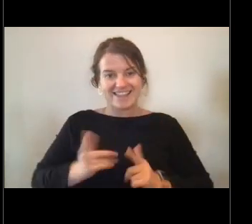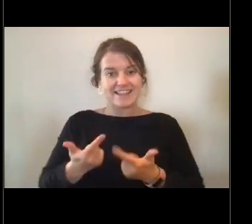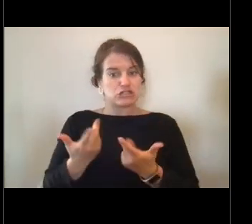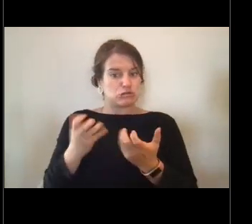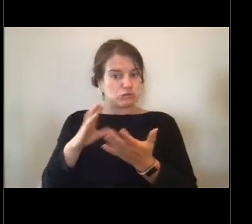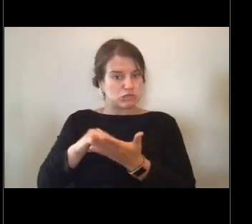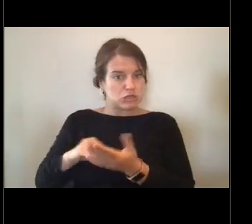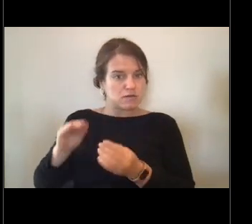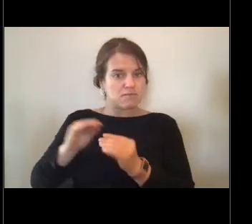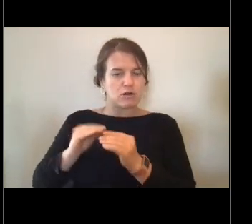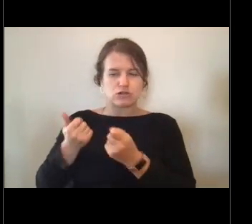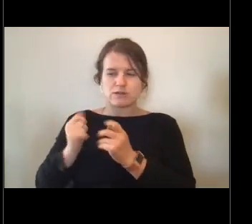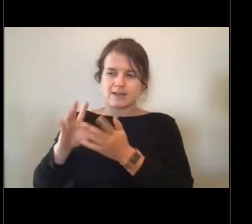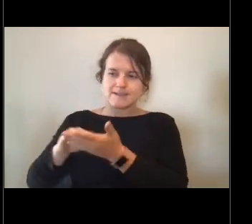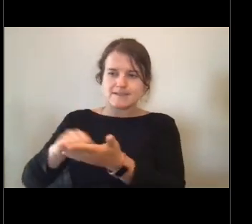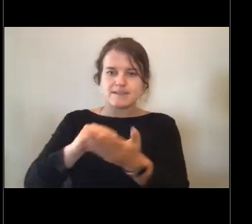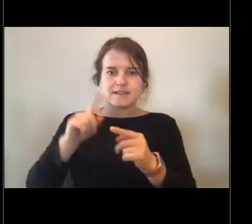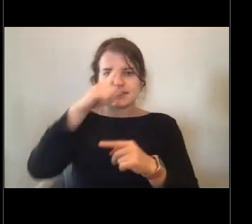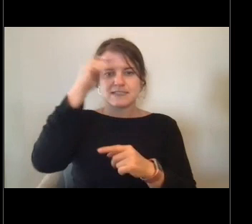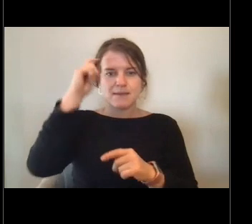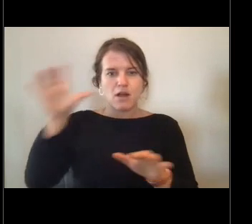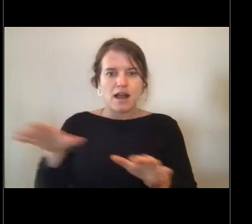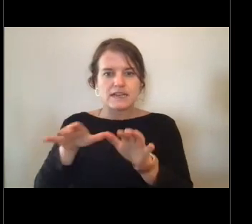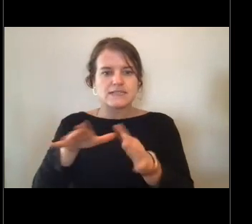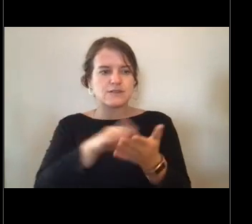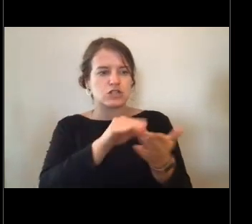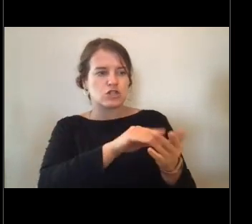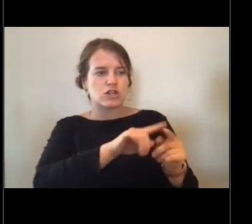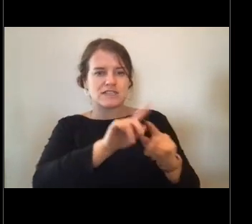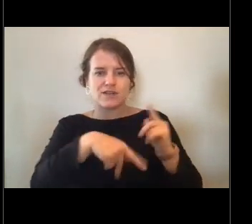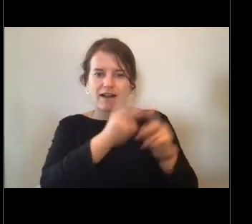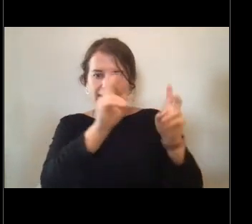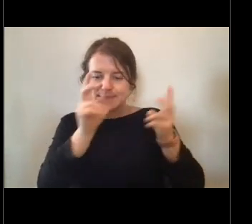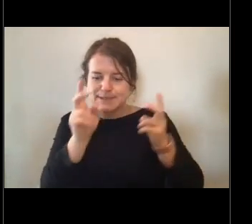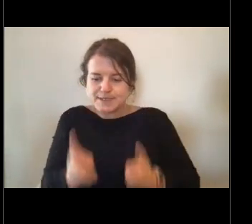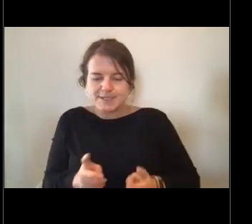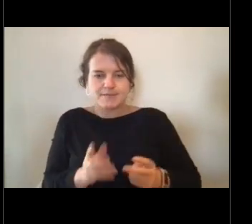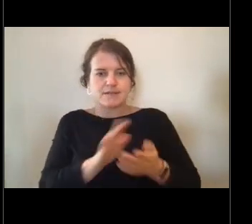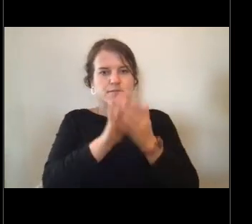and try to learn as much as you can and become very well-rounded